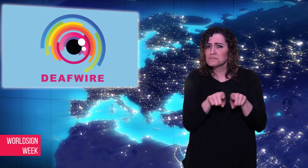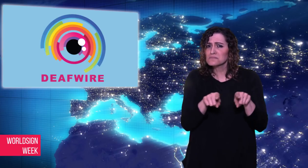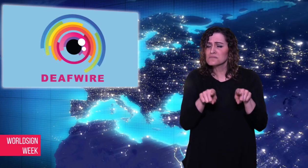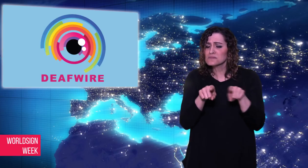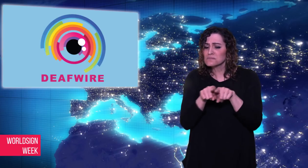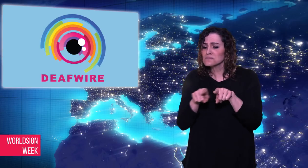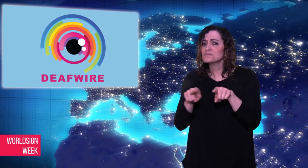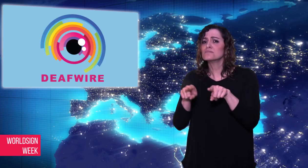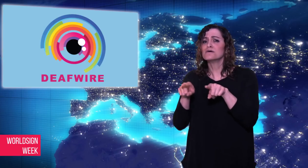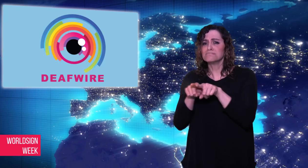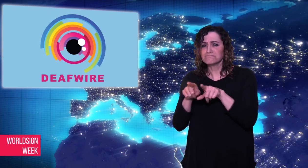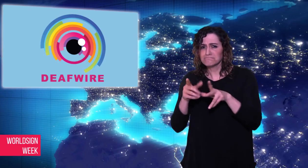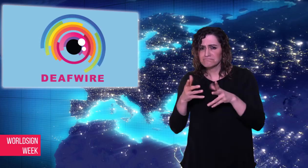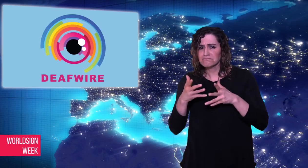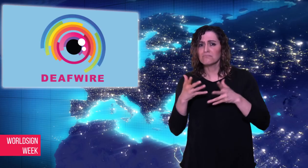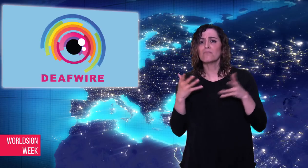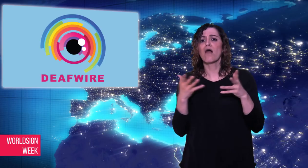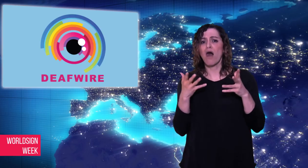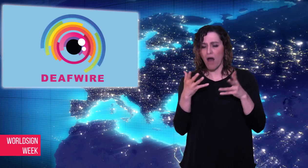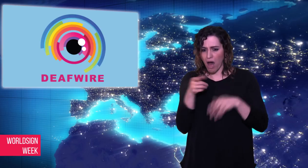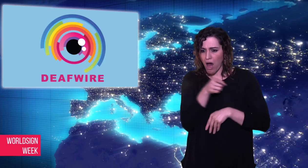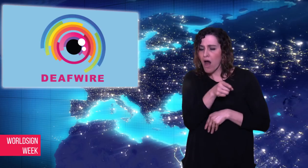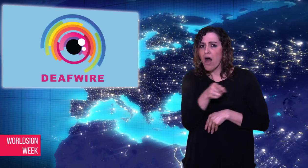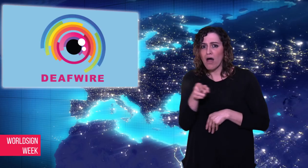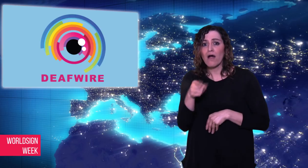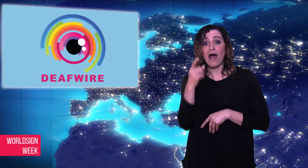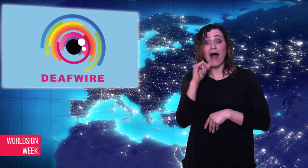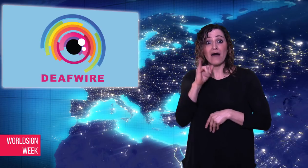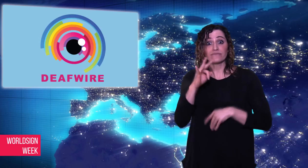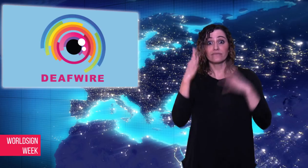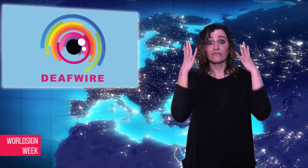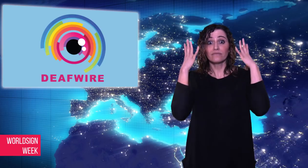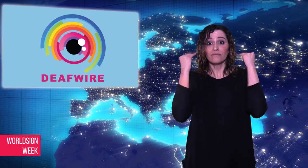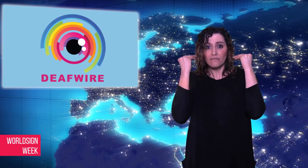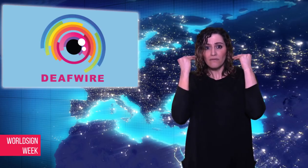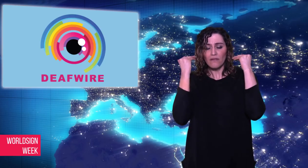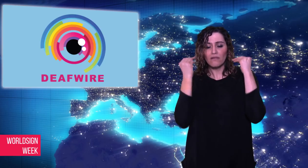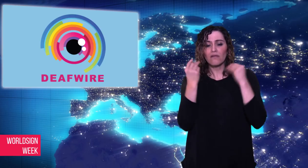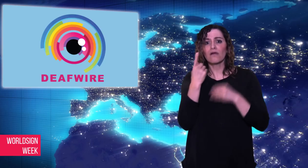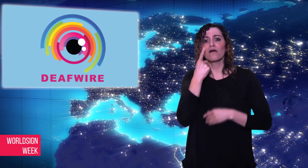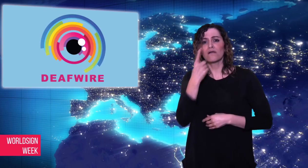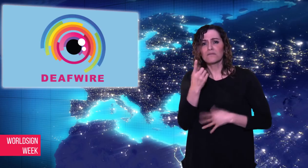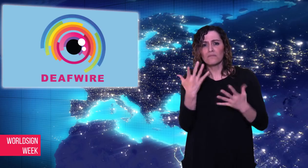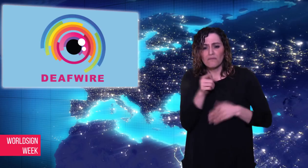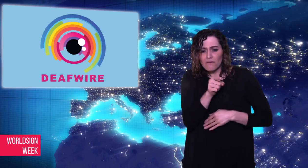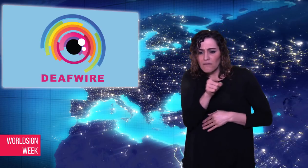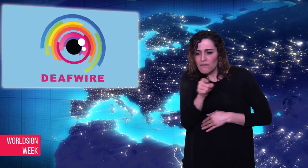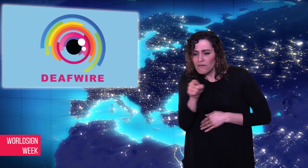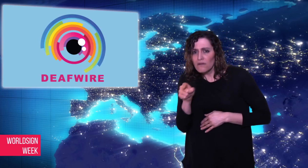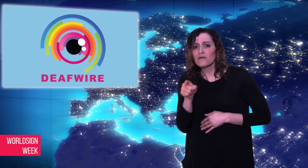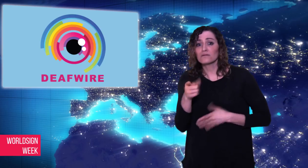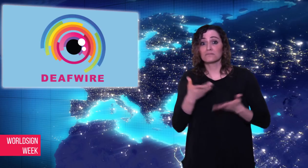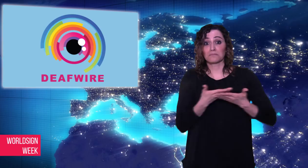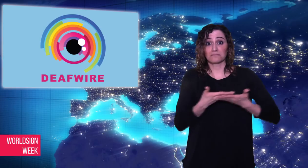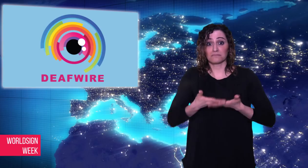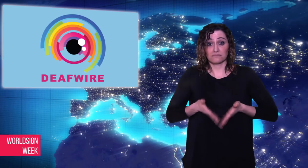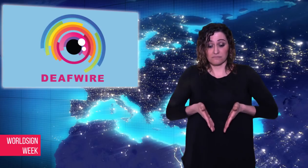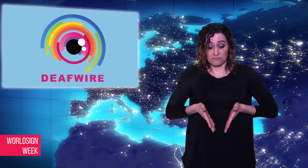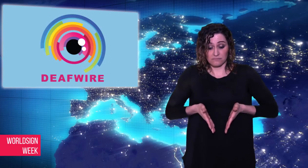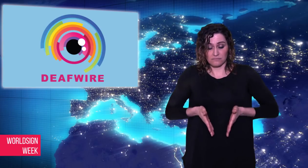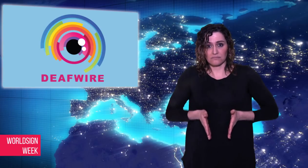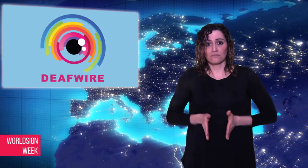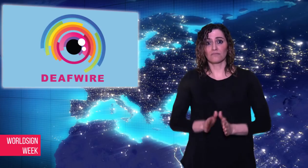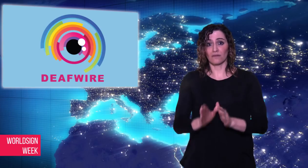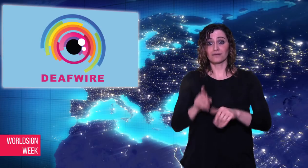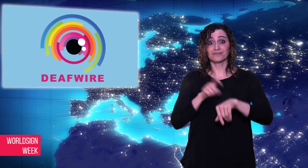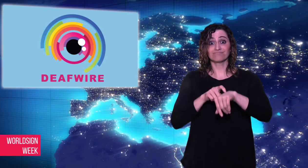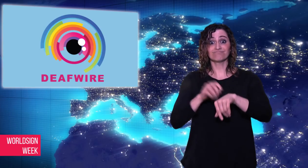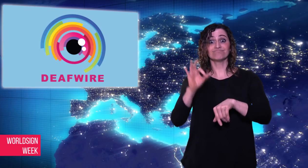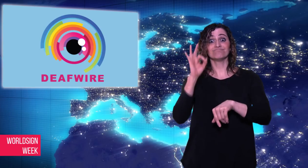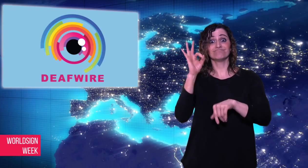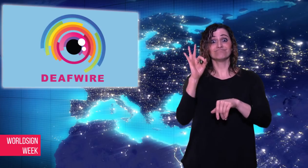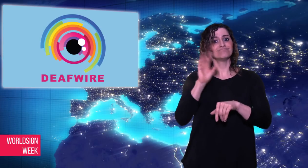being prematurely born, sharing a genetic